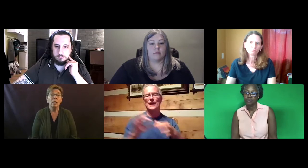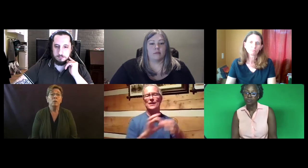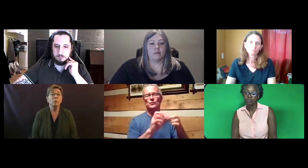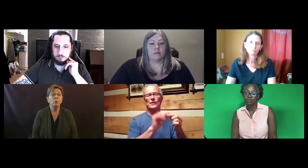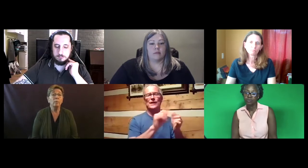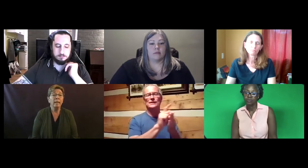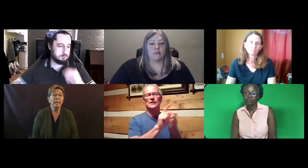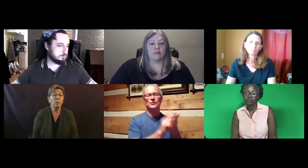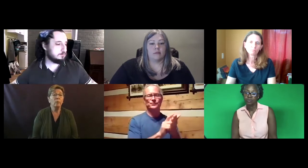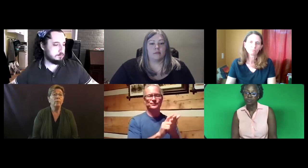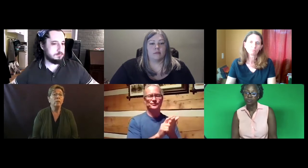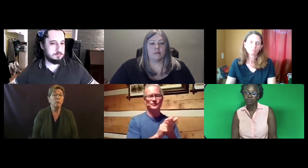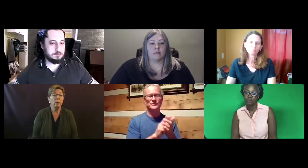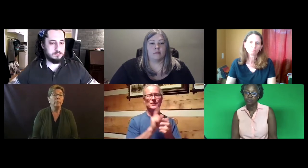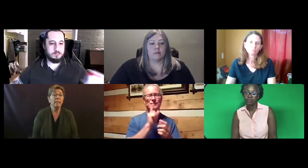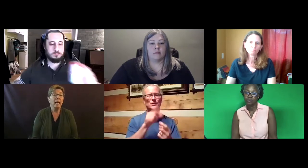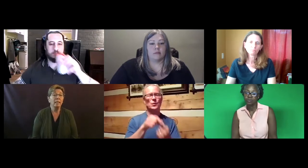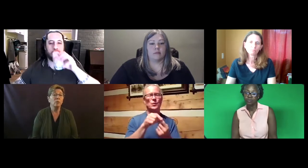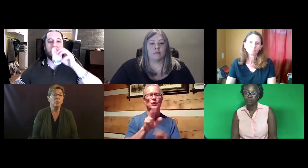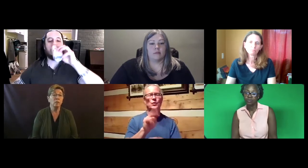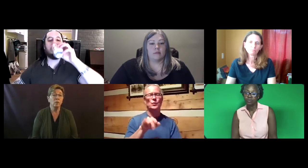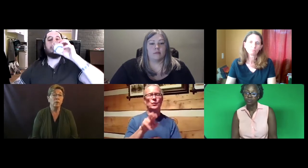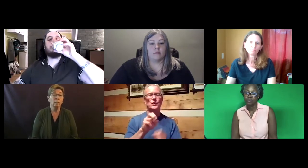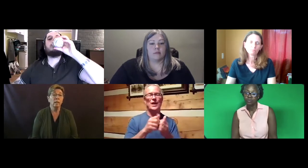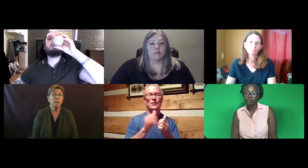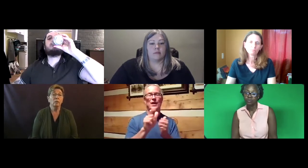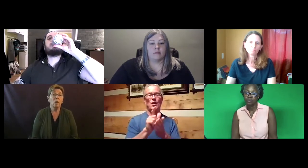The rule-making that we will be doing will be tied to this current law.